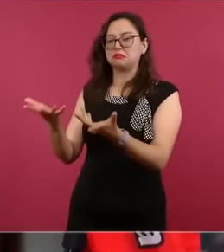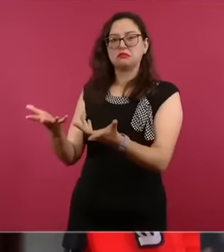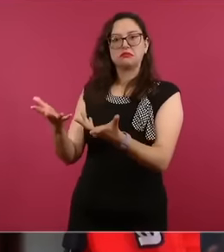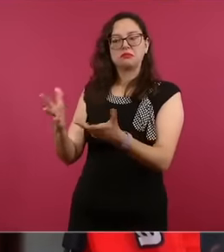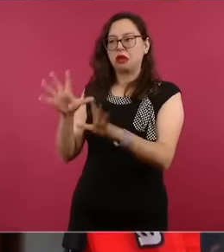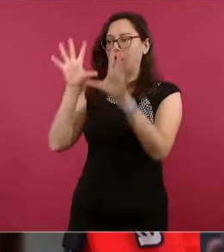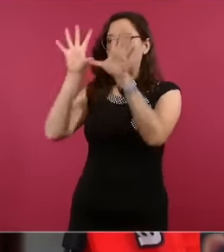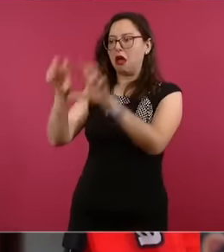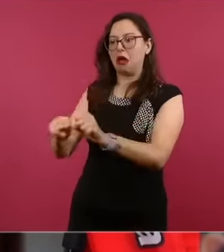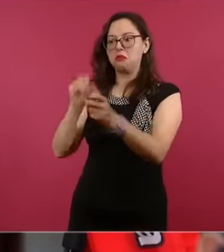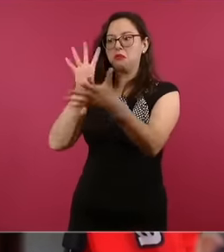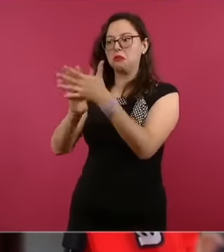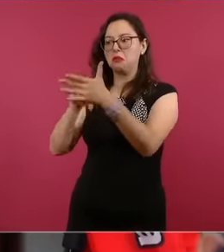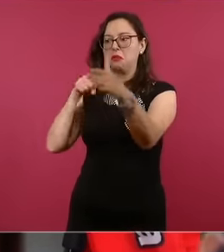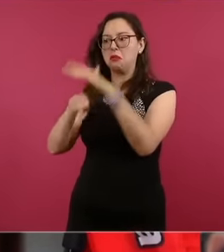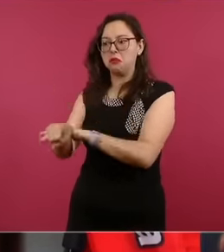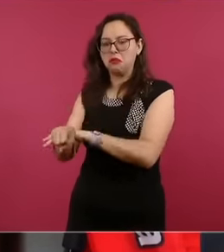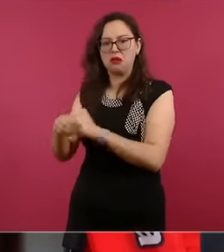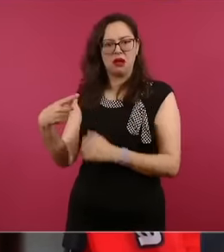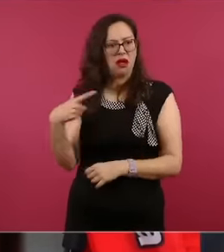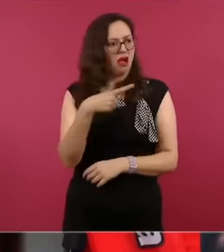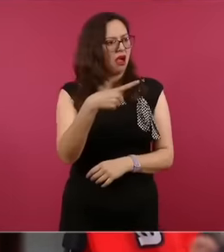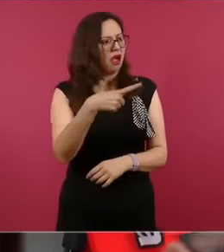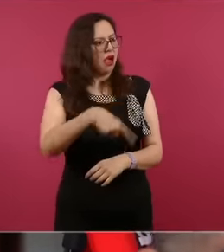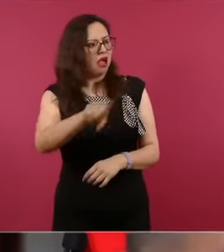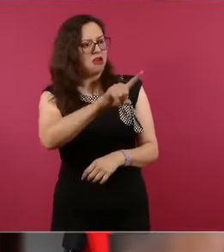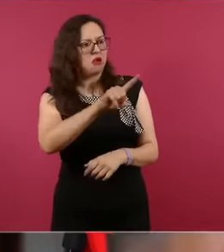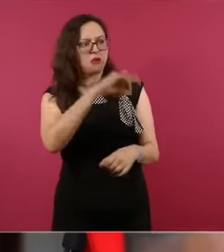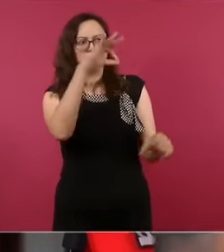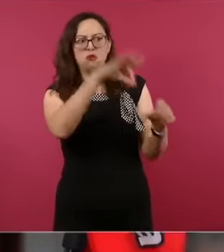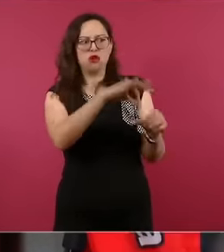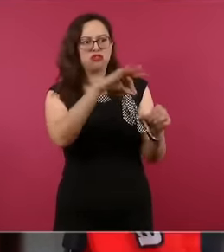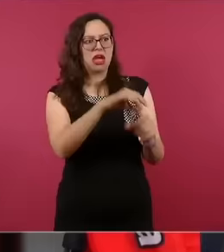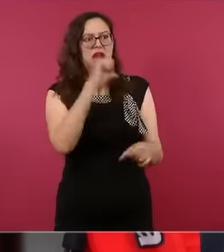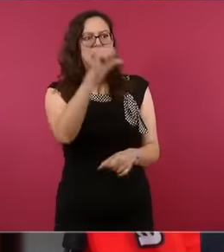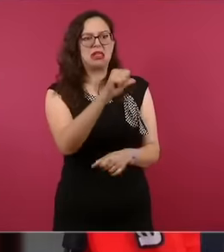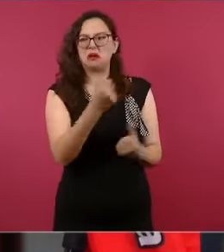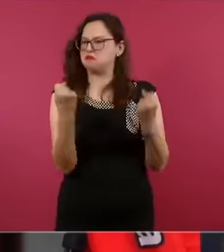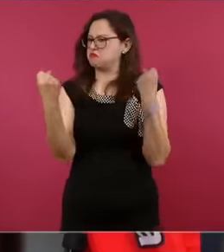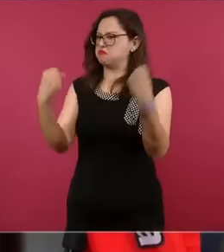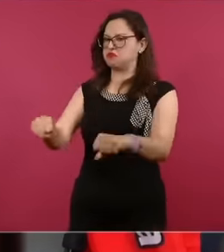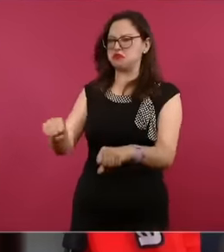today govern us the people are still standing still fighting I am listening carefully to what